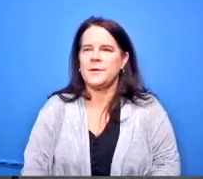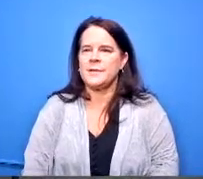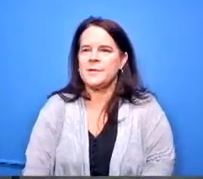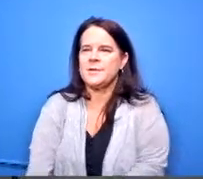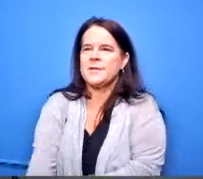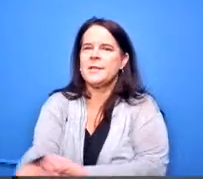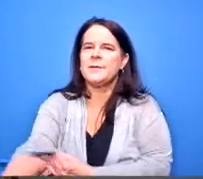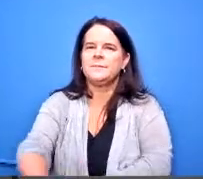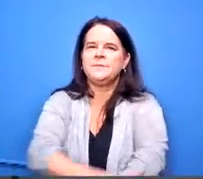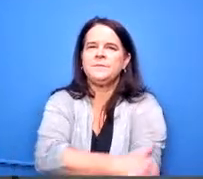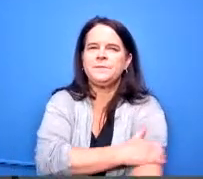are there any other questions